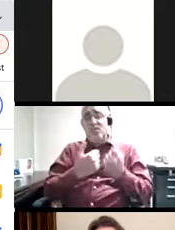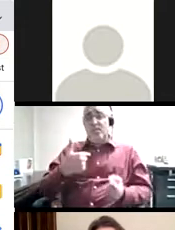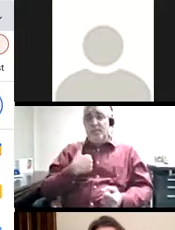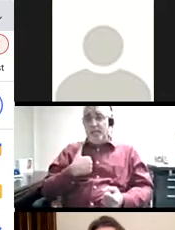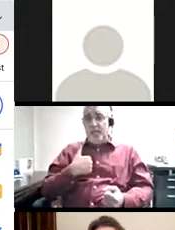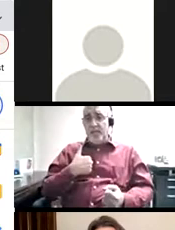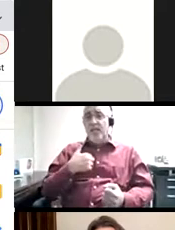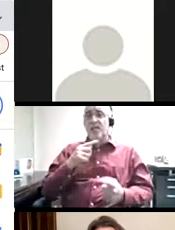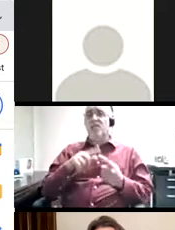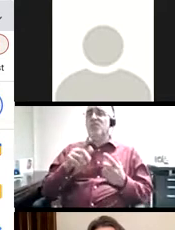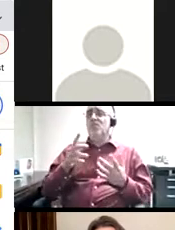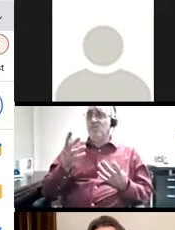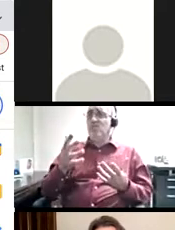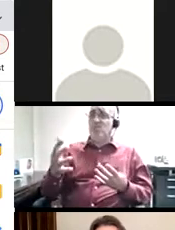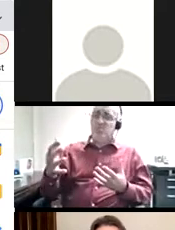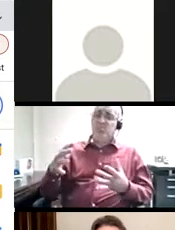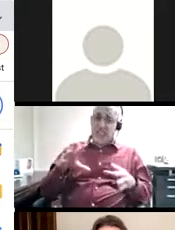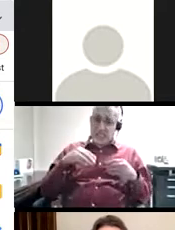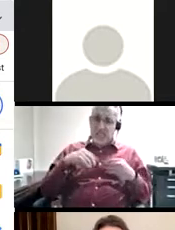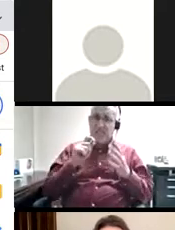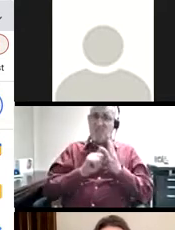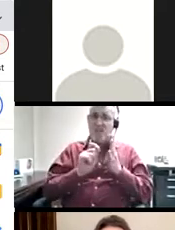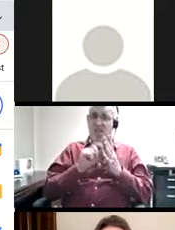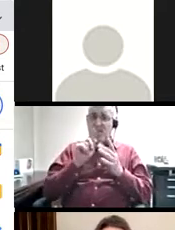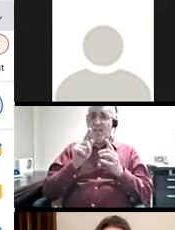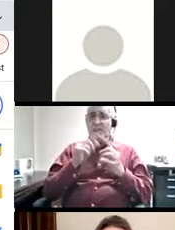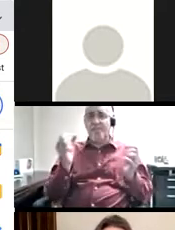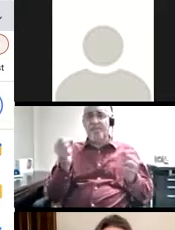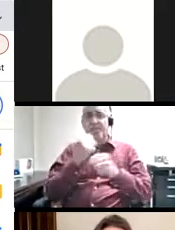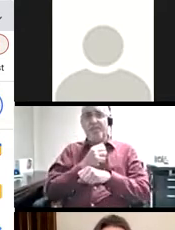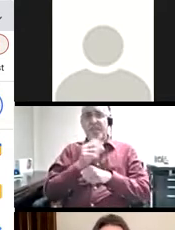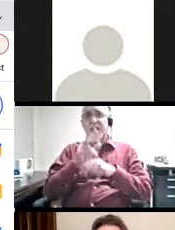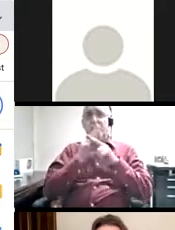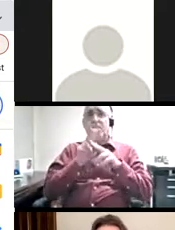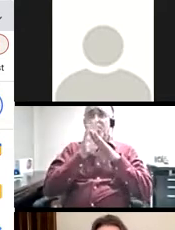It also supports me in incorporating content around violence and peace and these delicate